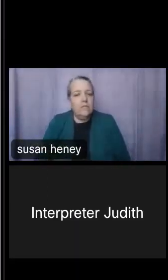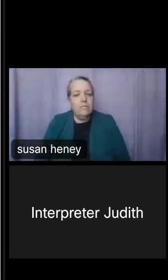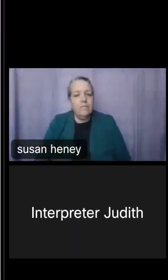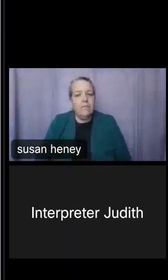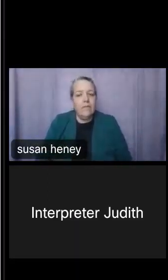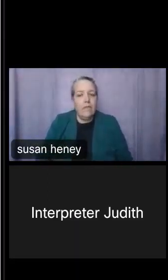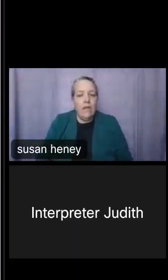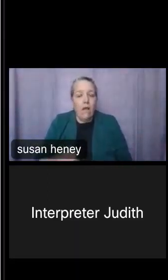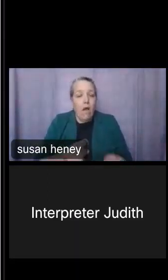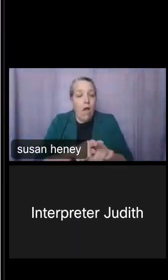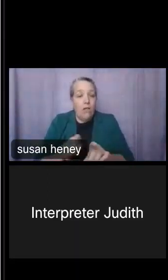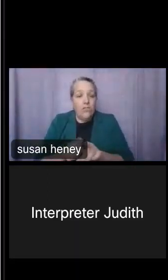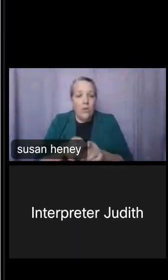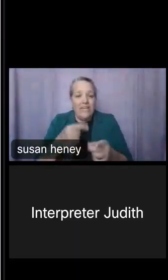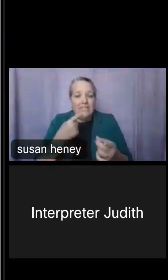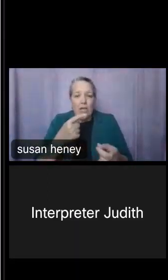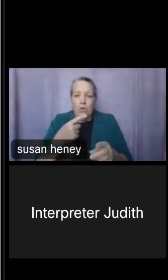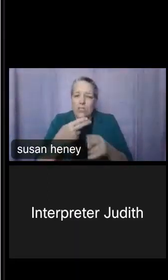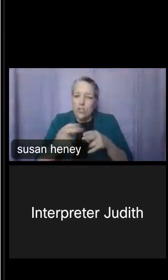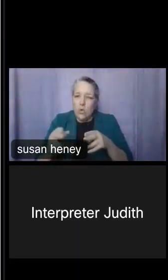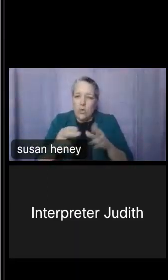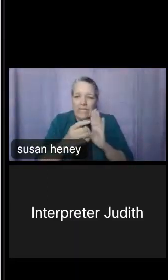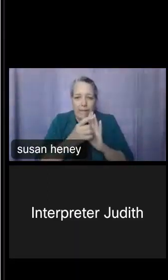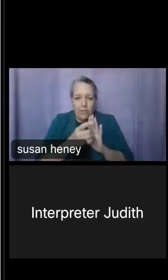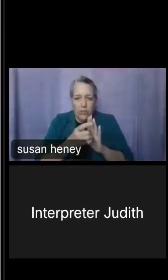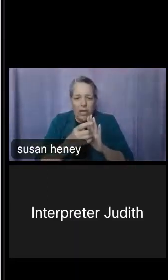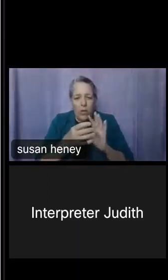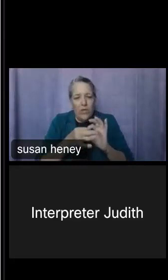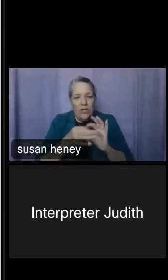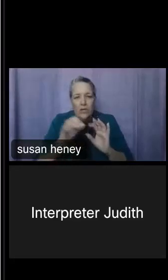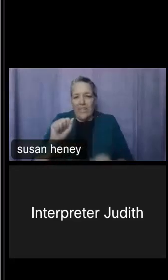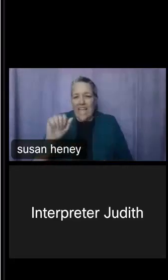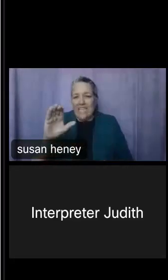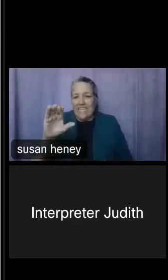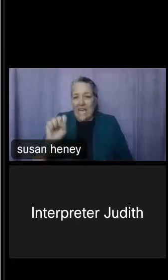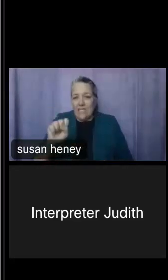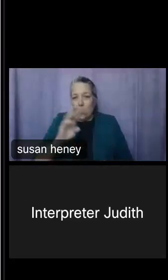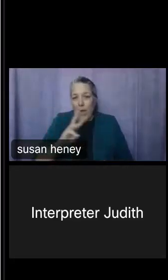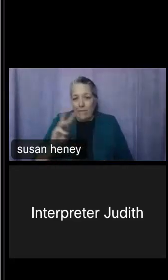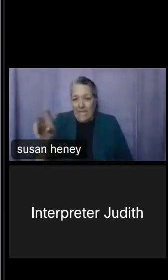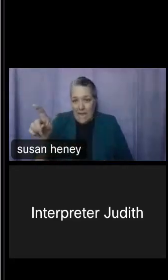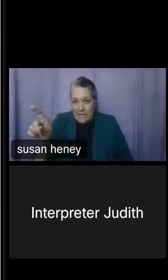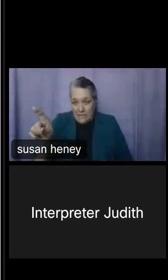you a very quick demo about the American Community Survey website so that you can see what other